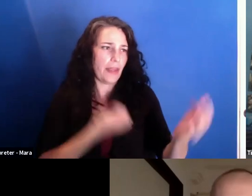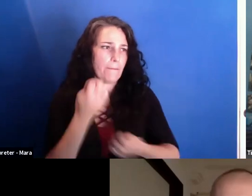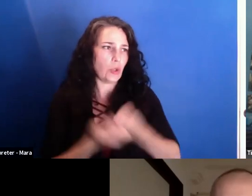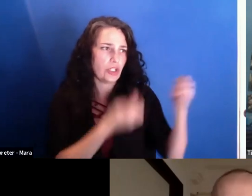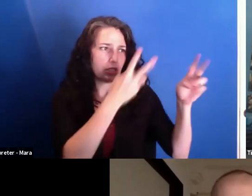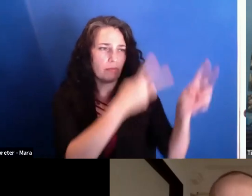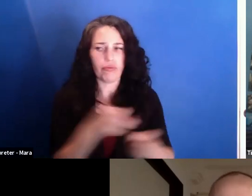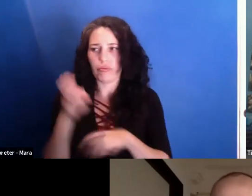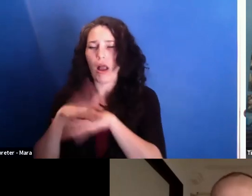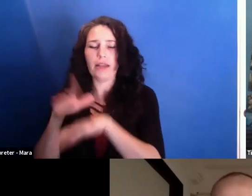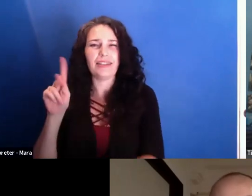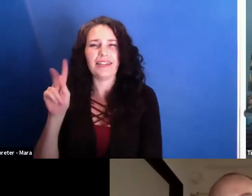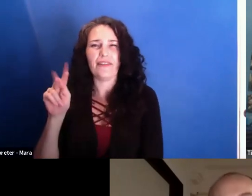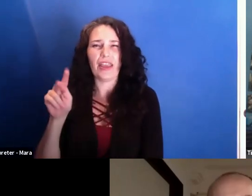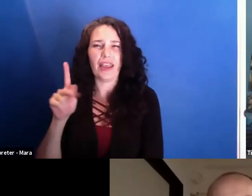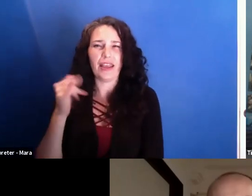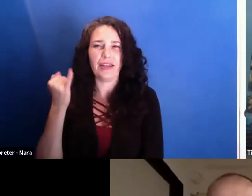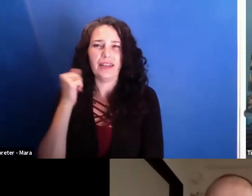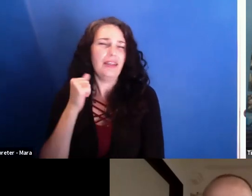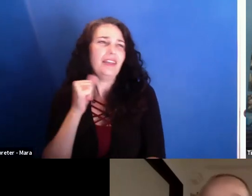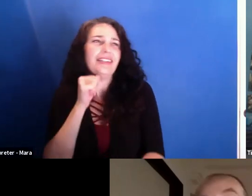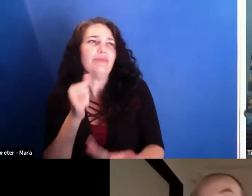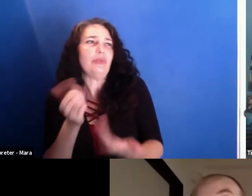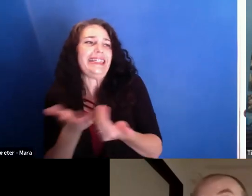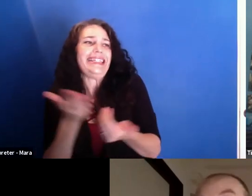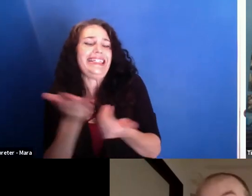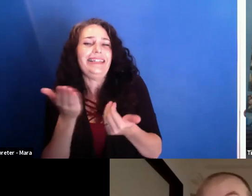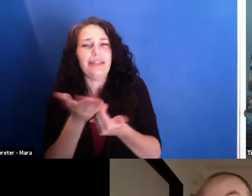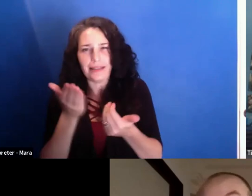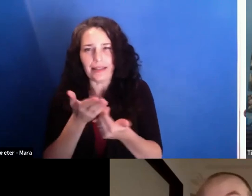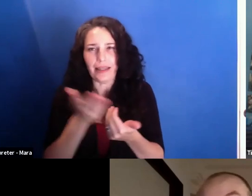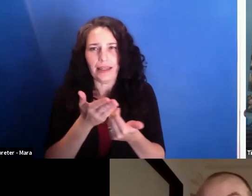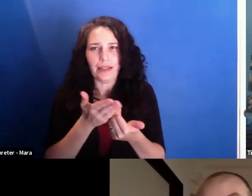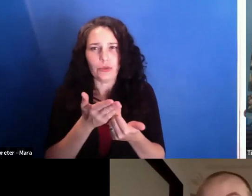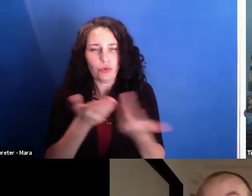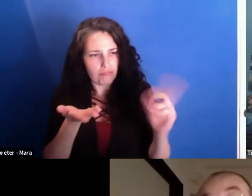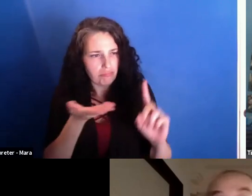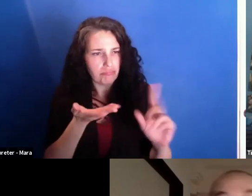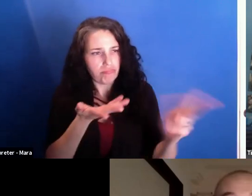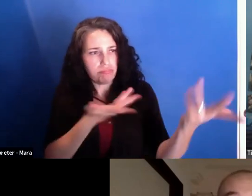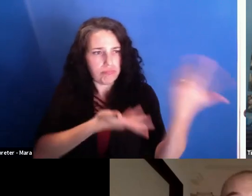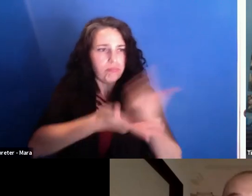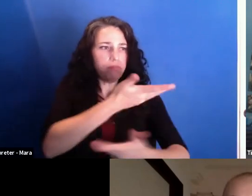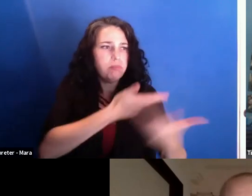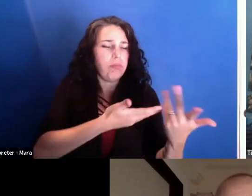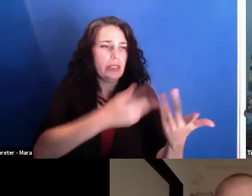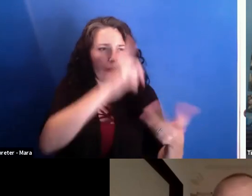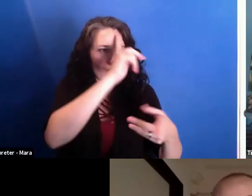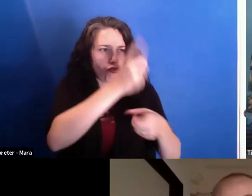it would have not been so easy to gain the trust if Mihai wouldn't have been part of the team. And then Mihai learned to do sound.